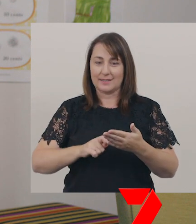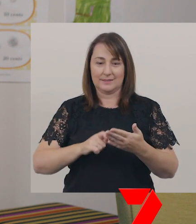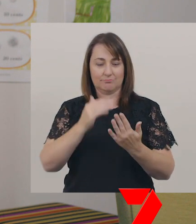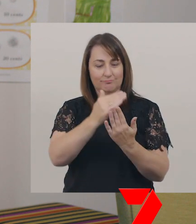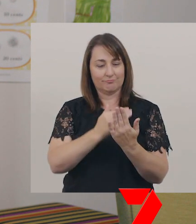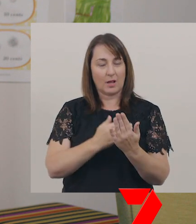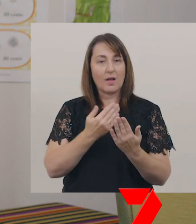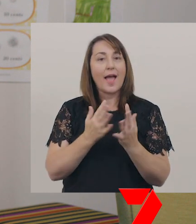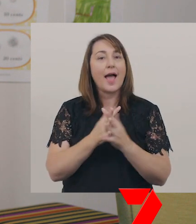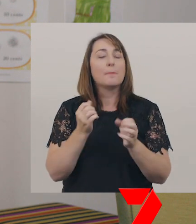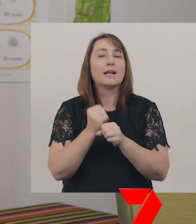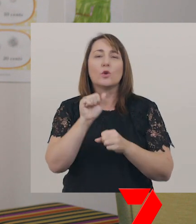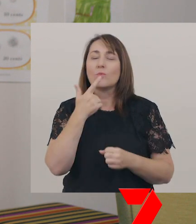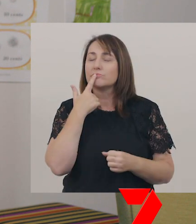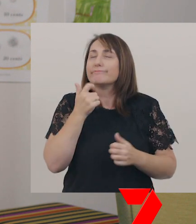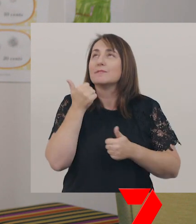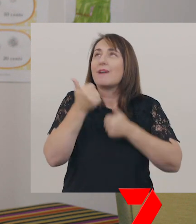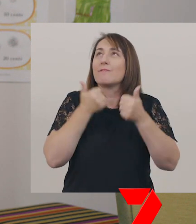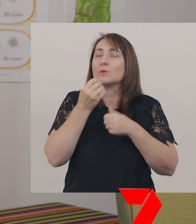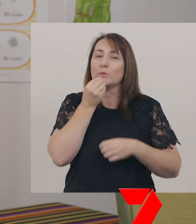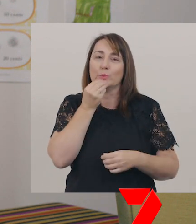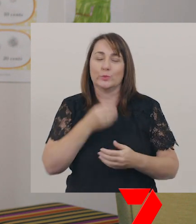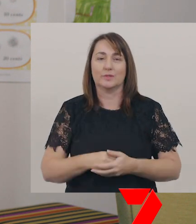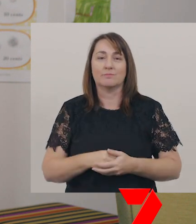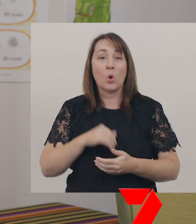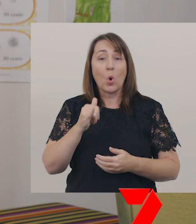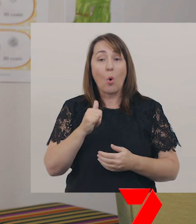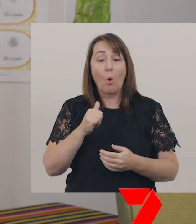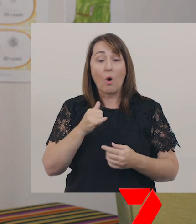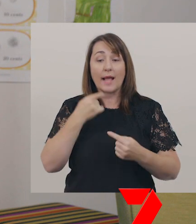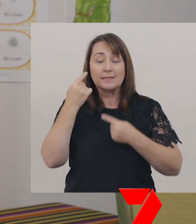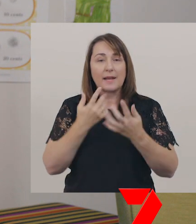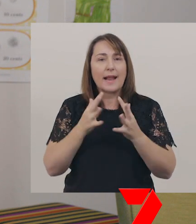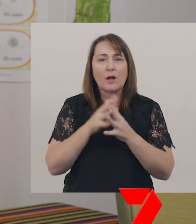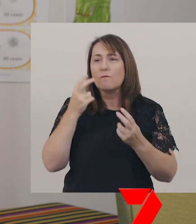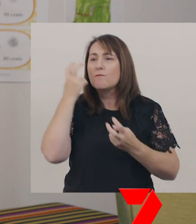or a procedure giving the directions for finding an item in your house.